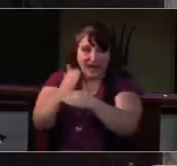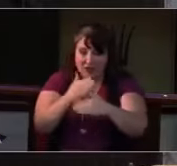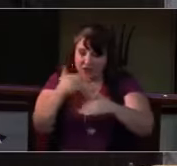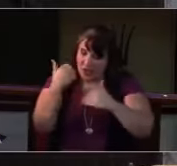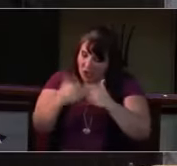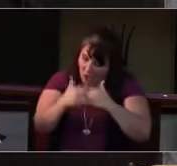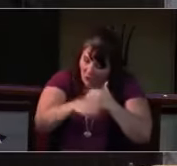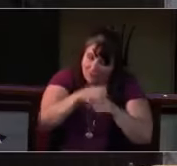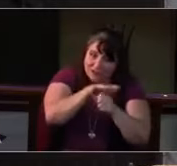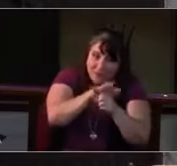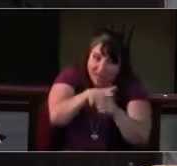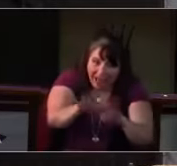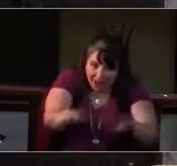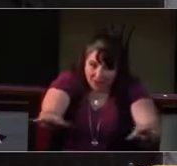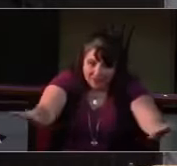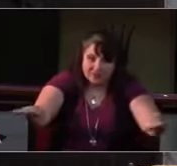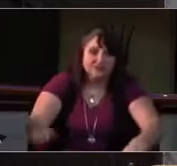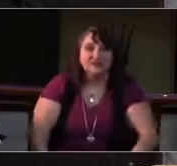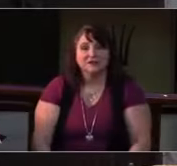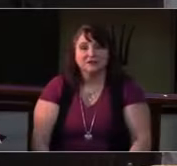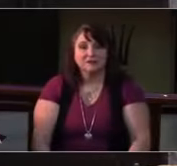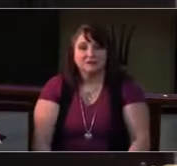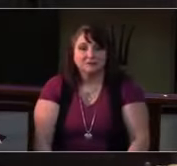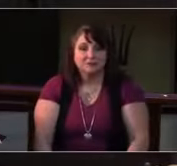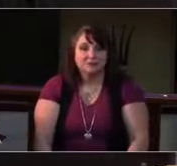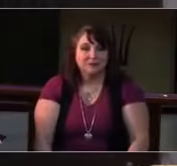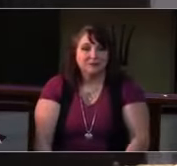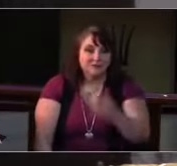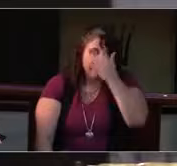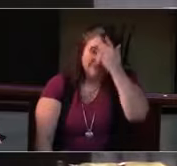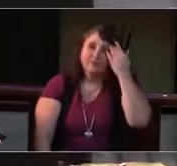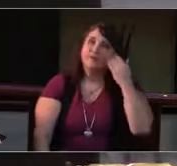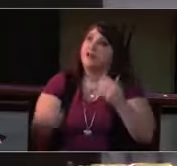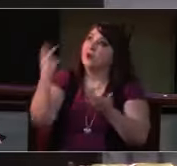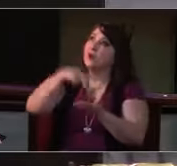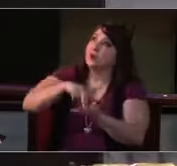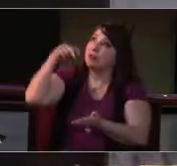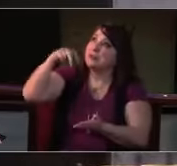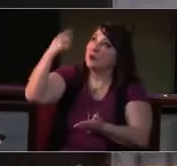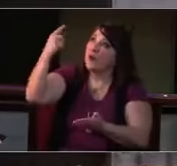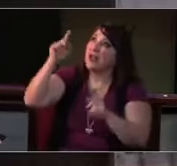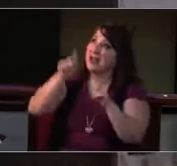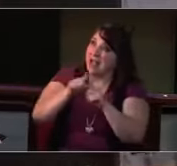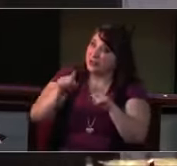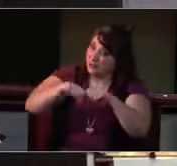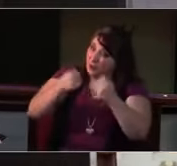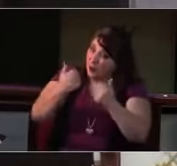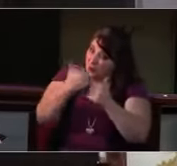Christ is able to make us one, at his table he set the tone,